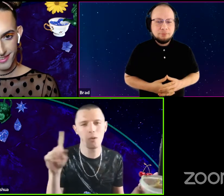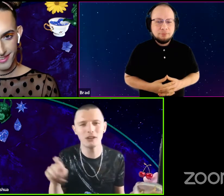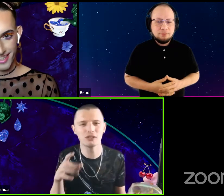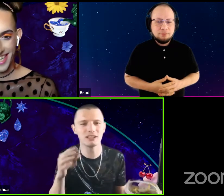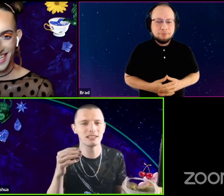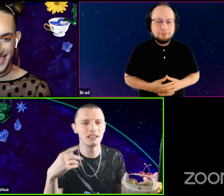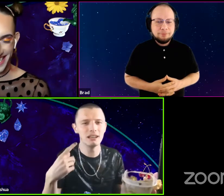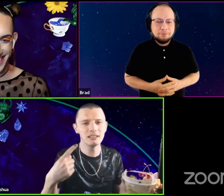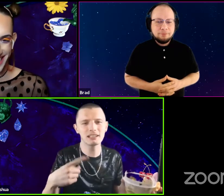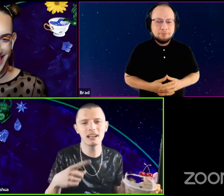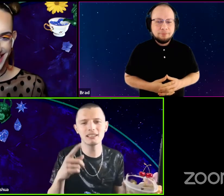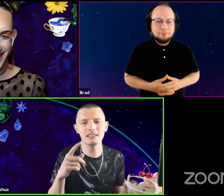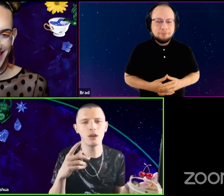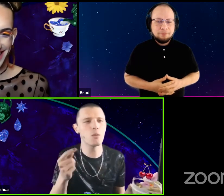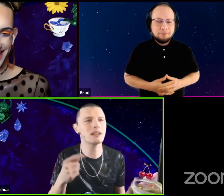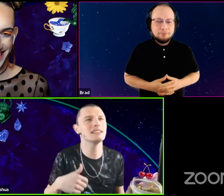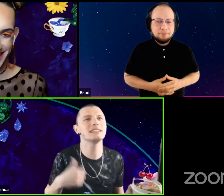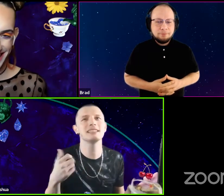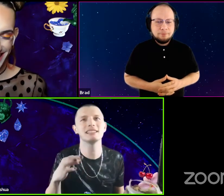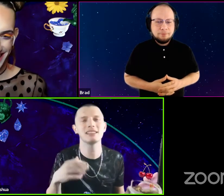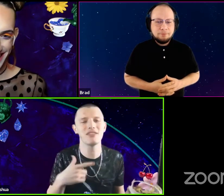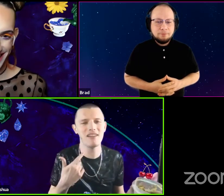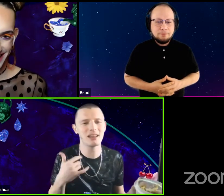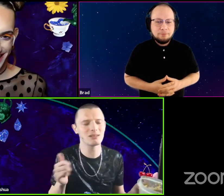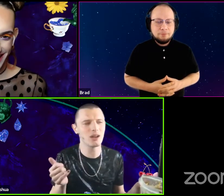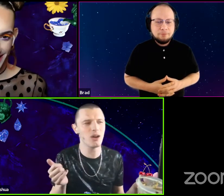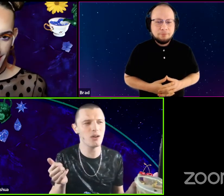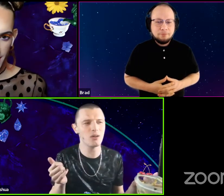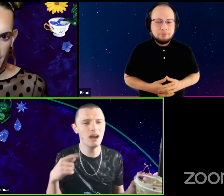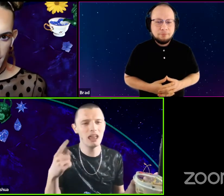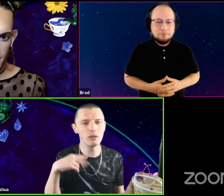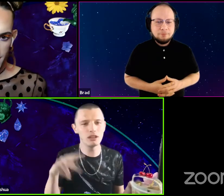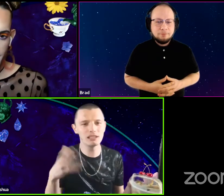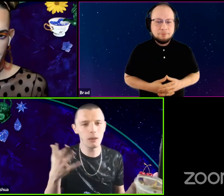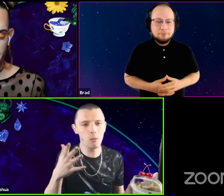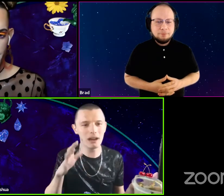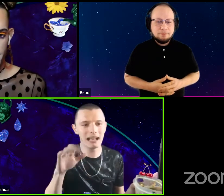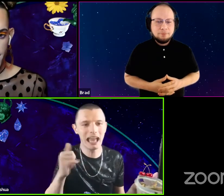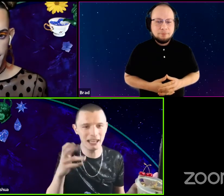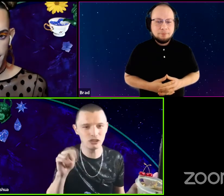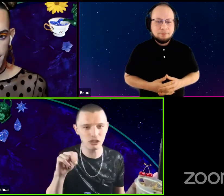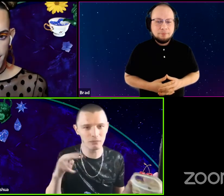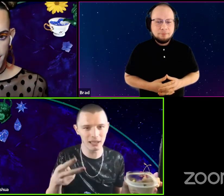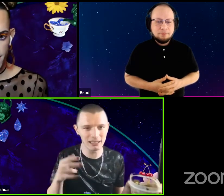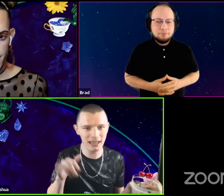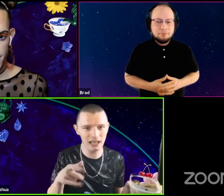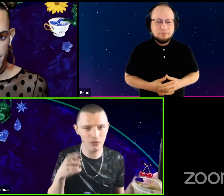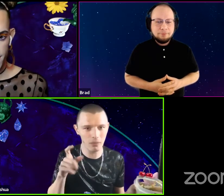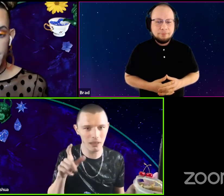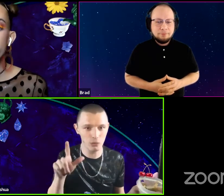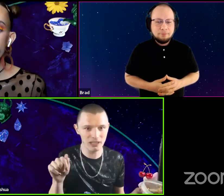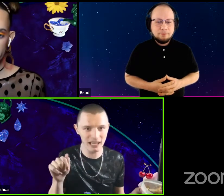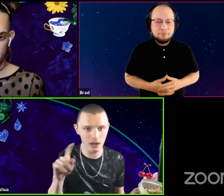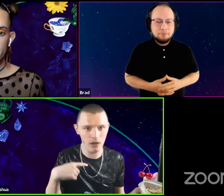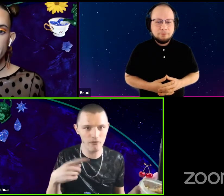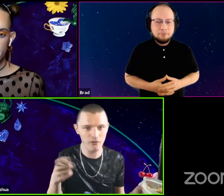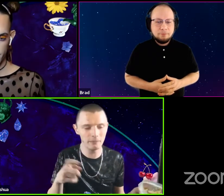and discuss, you know, what is the existance of life? And I was like, oh, and then we looked at what Cajun means. That's from like the Louisiana where I'm from.